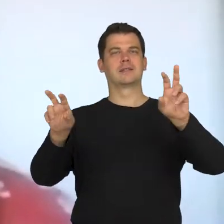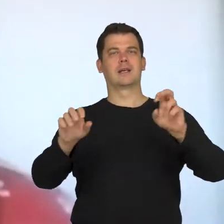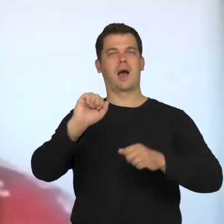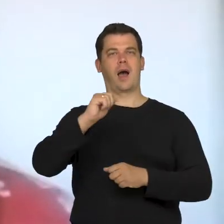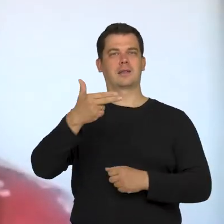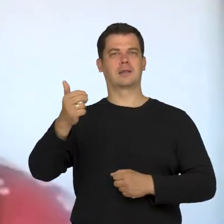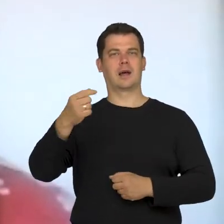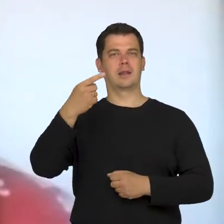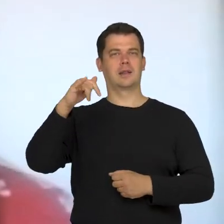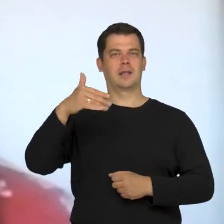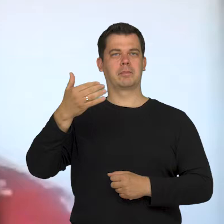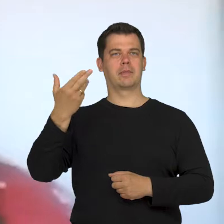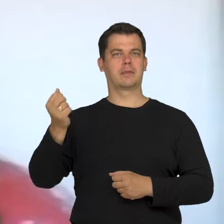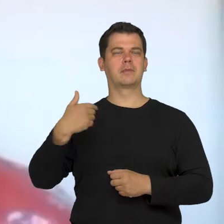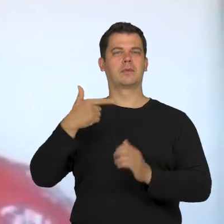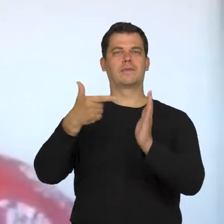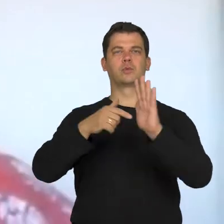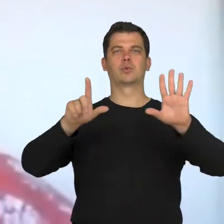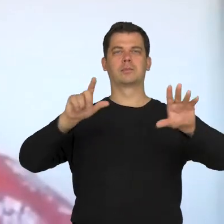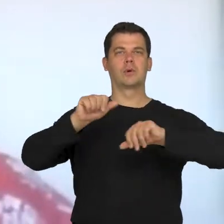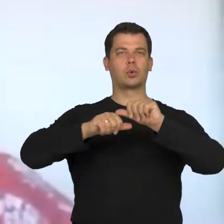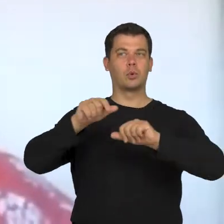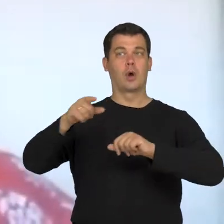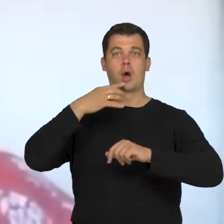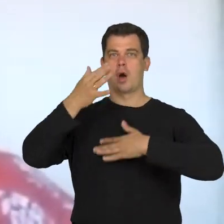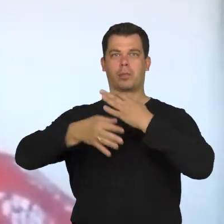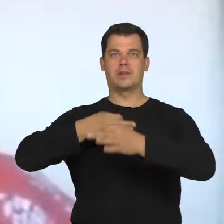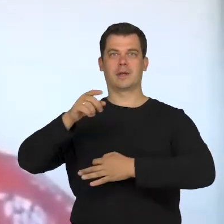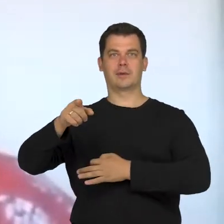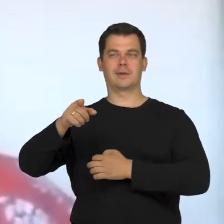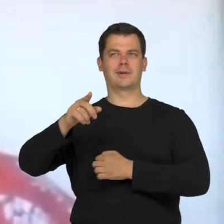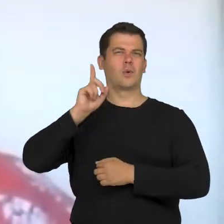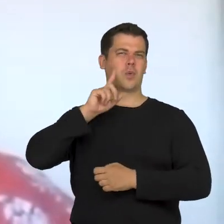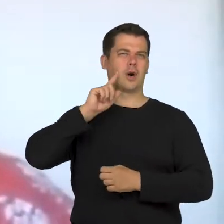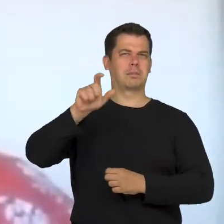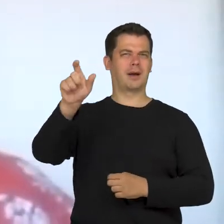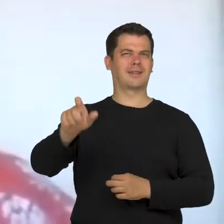who in 2007 told a story about a man in a wheelchair